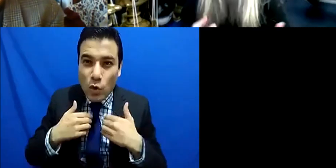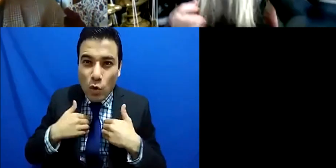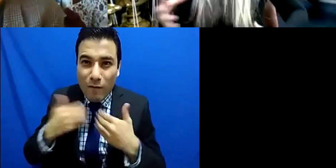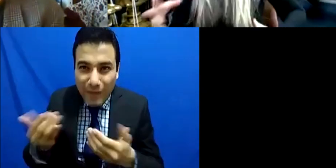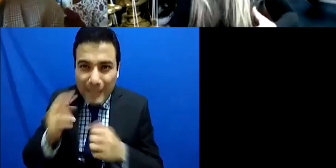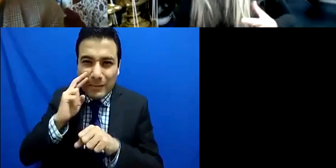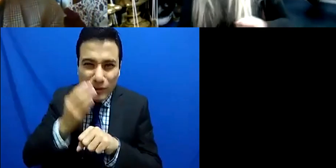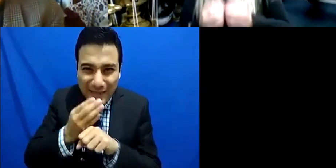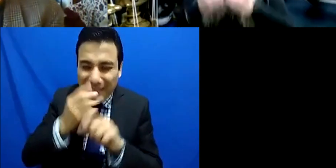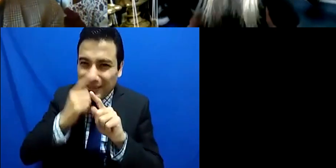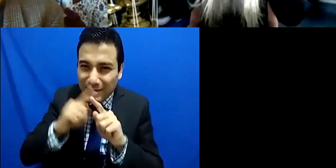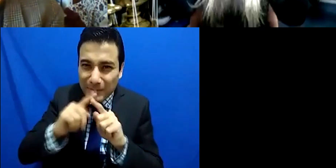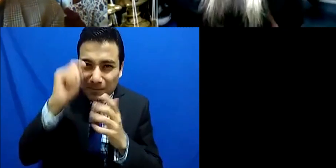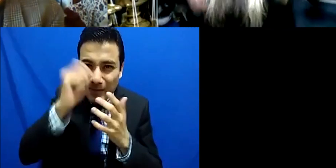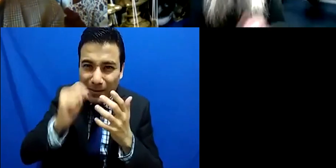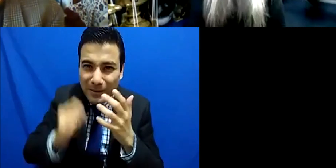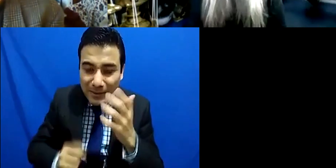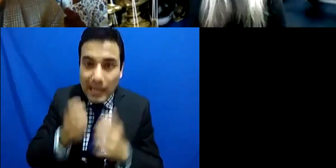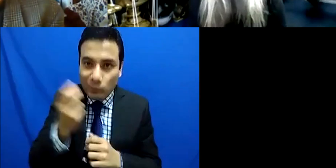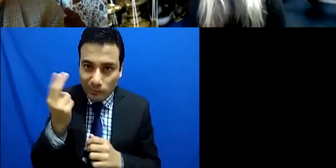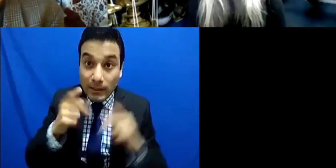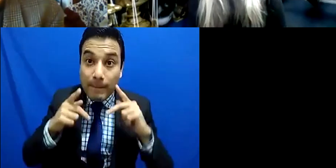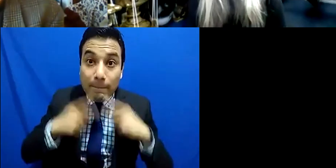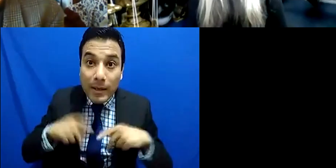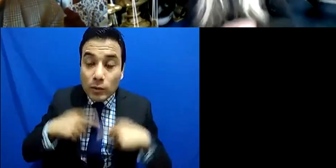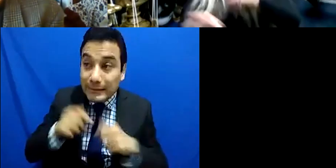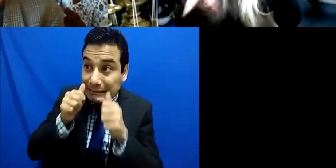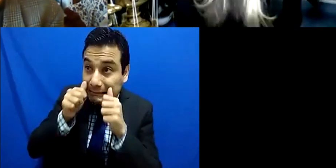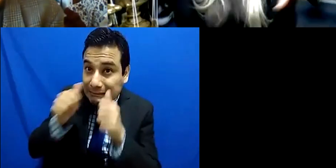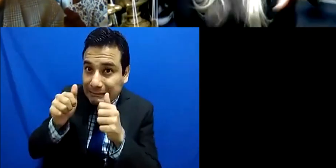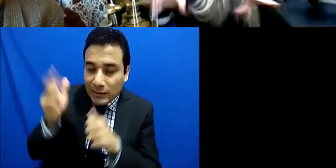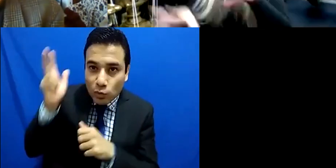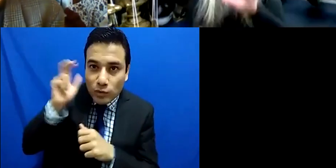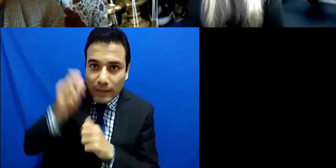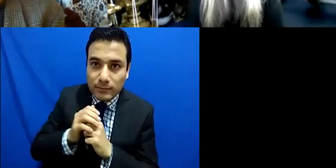and we give the patience for the story to grow so that's what I feel really with this.